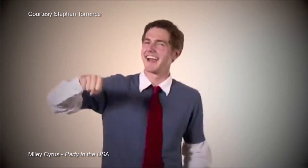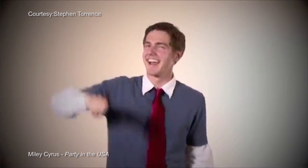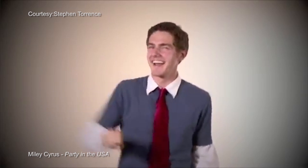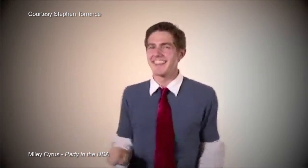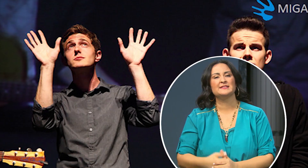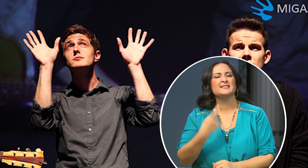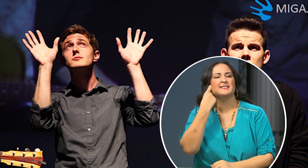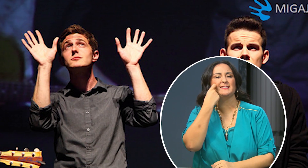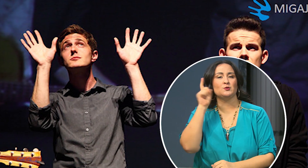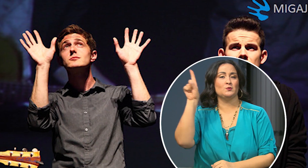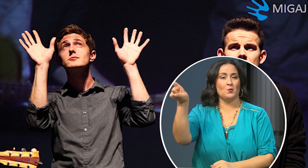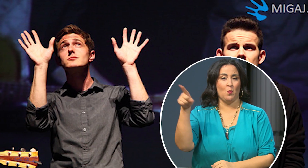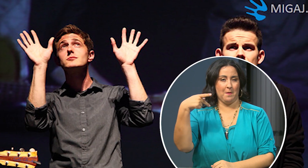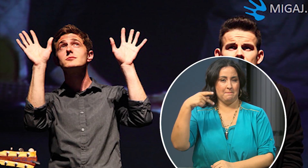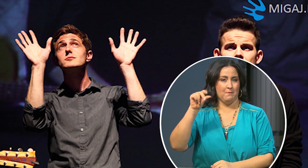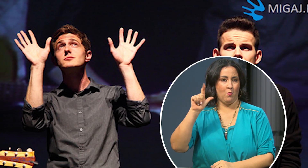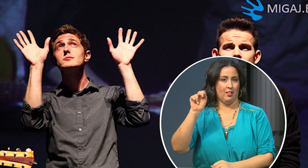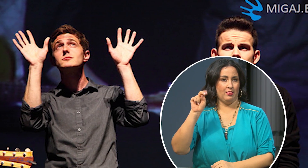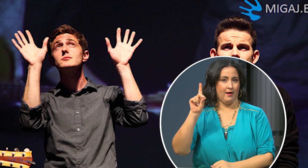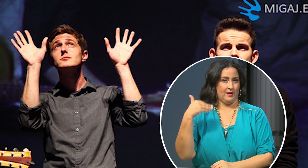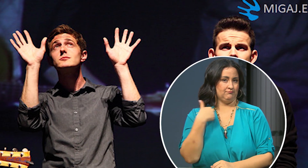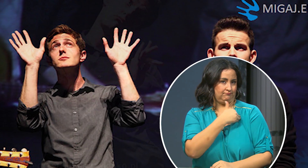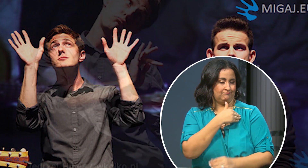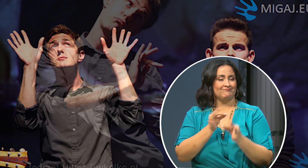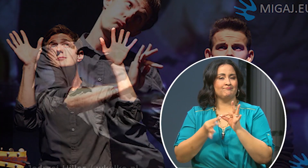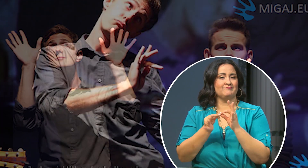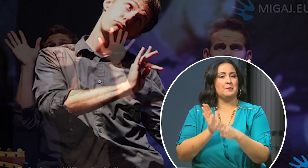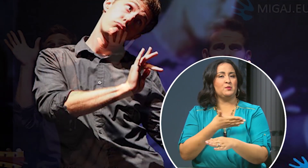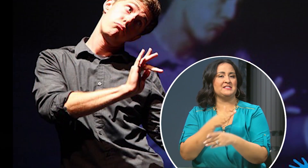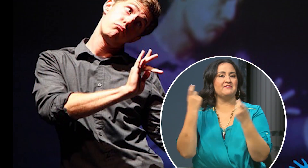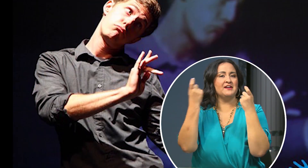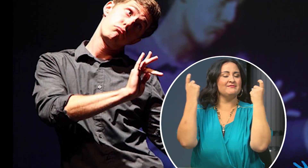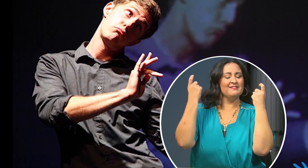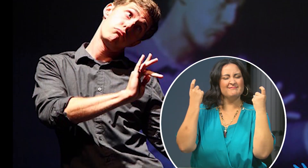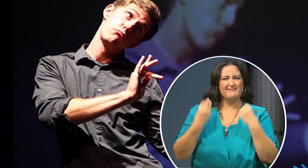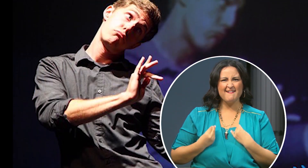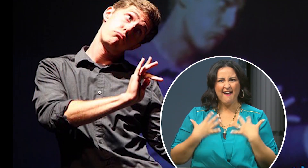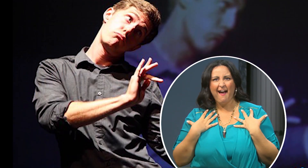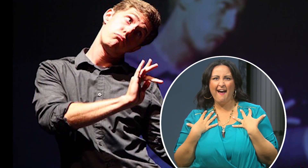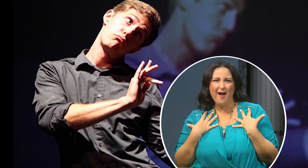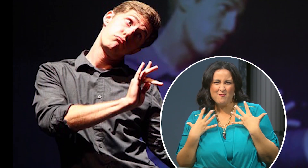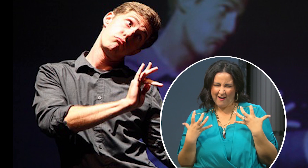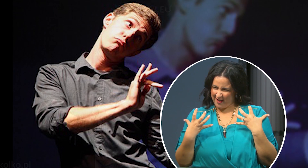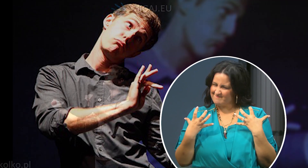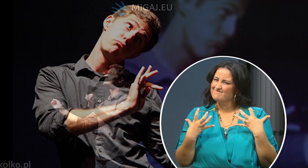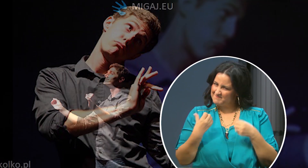After a recent trip to Poland to interpret for a music festival he felt it was time to